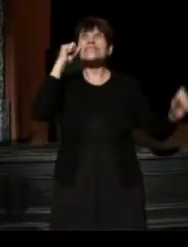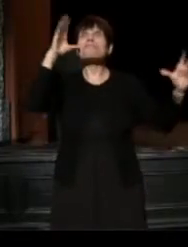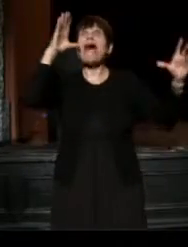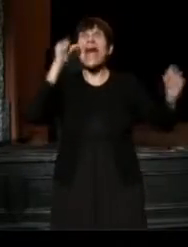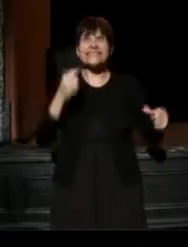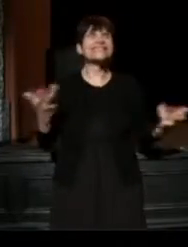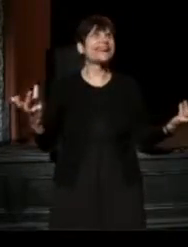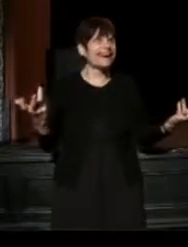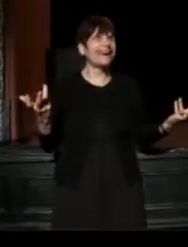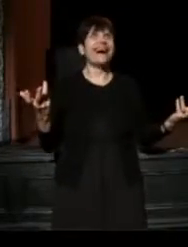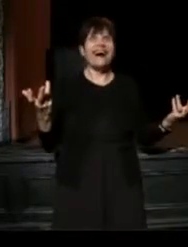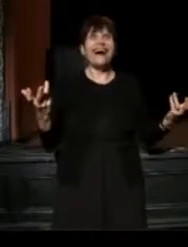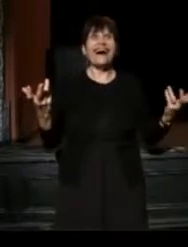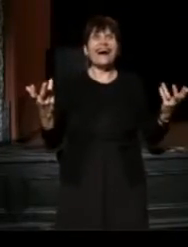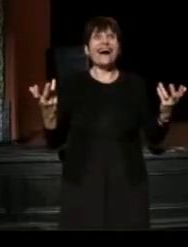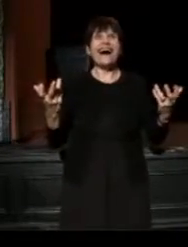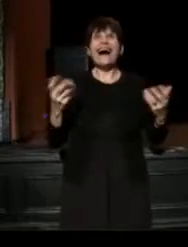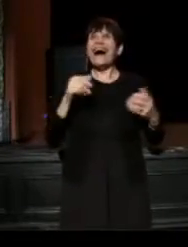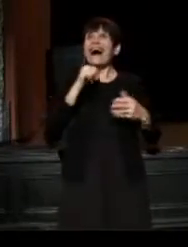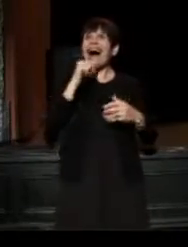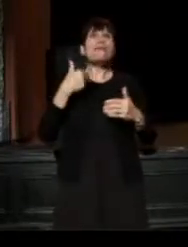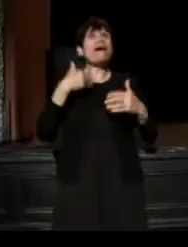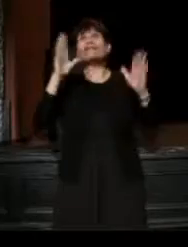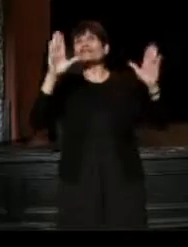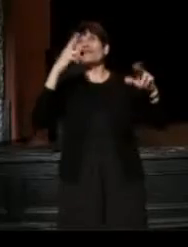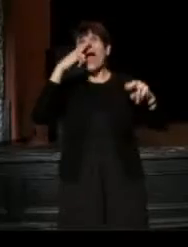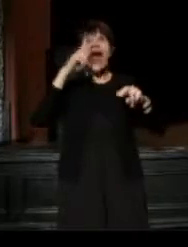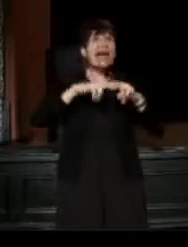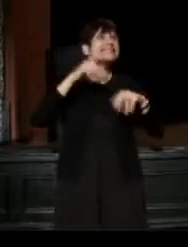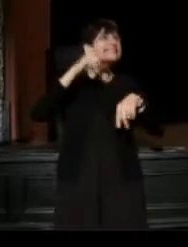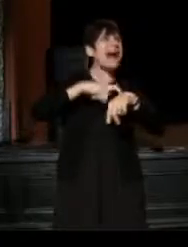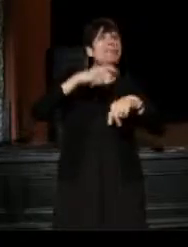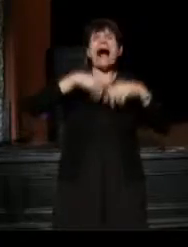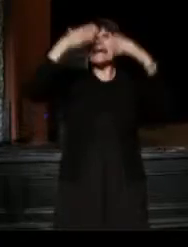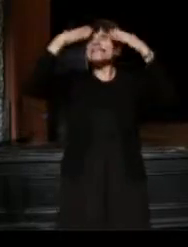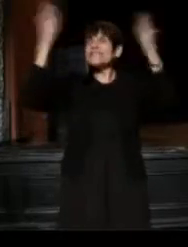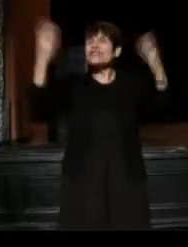"I am having such a--", "I didn't know,", "Cleveland is amazing."